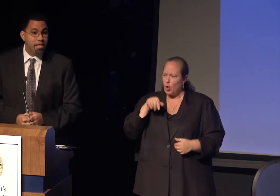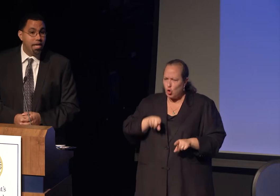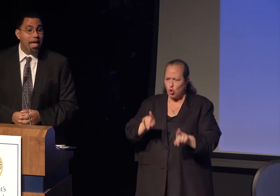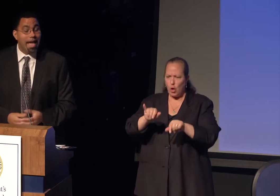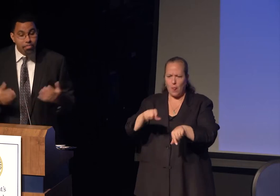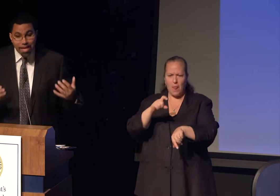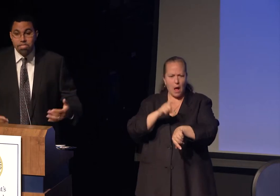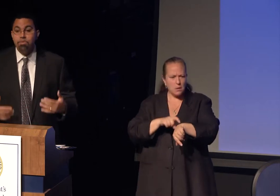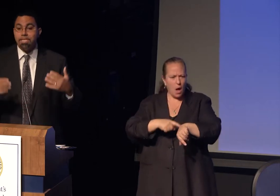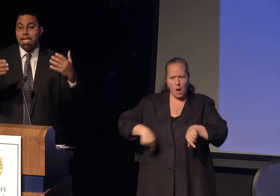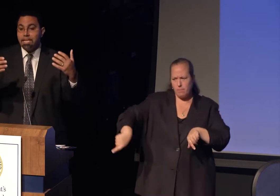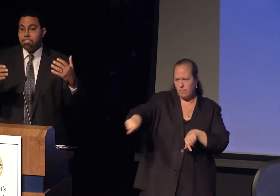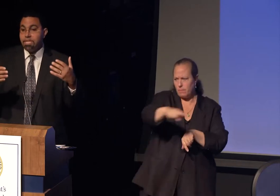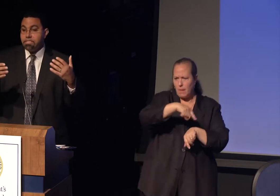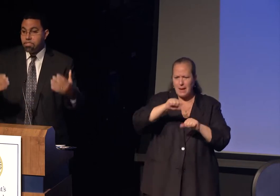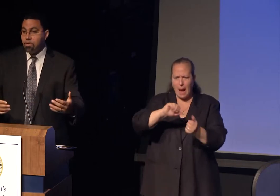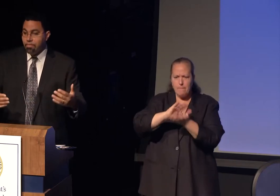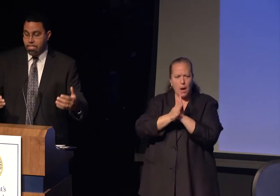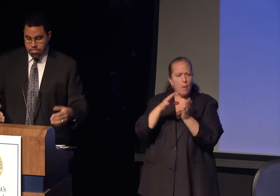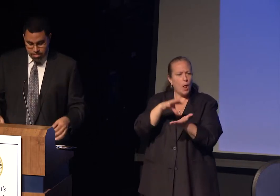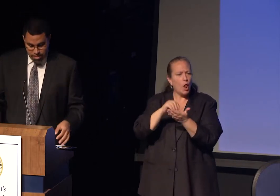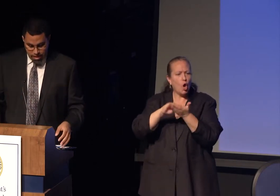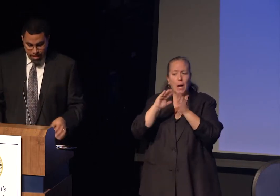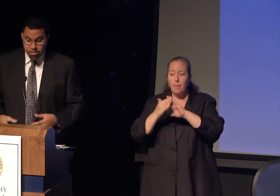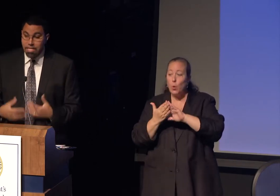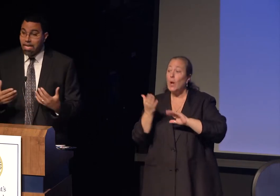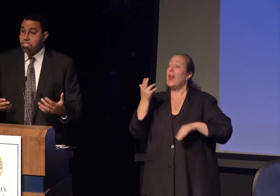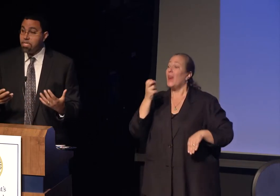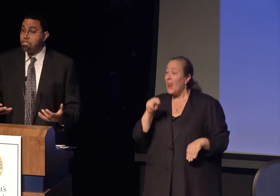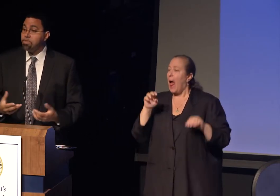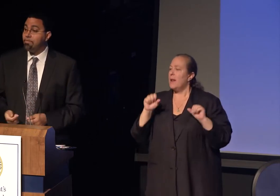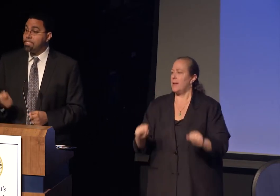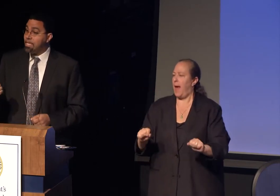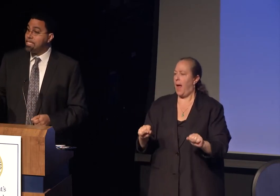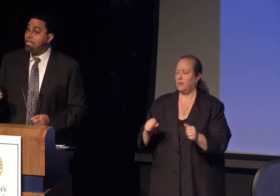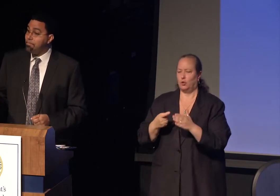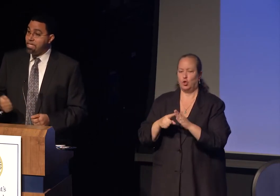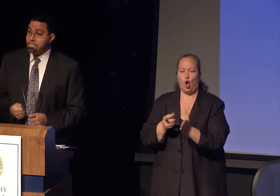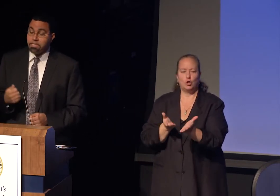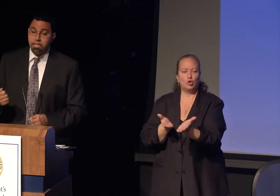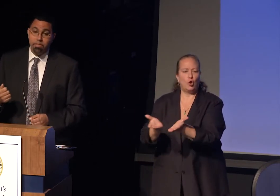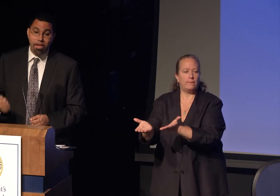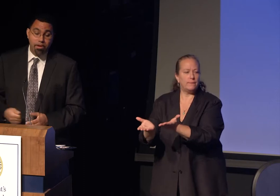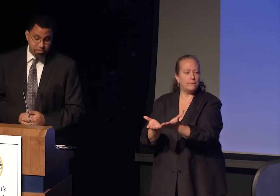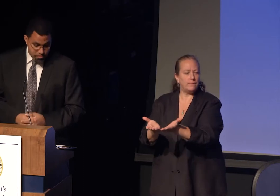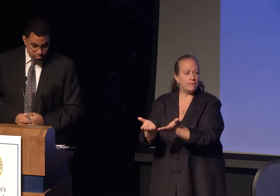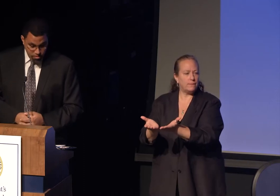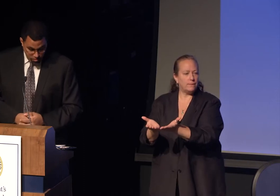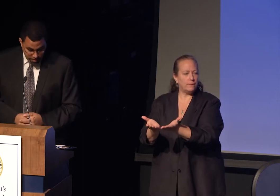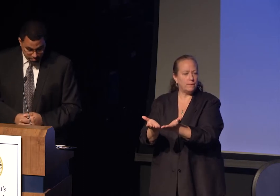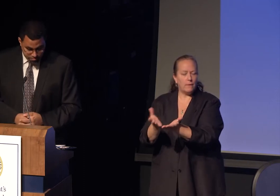and then, to engage in service and to engage in service that deepens their learning.